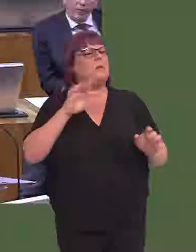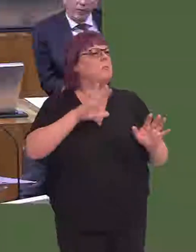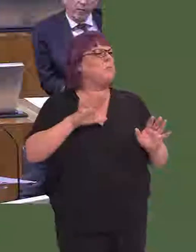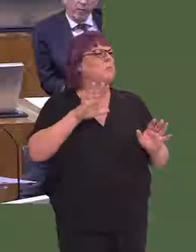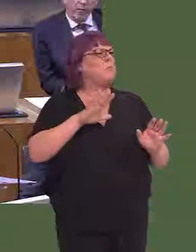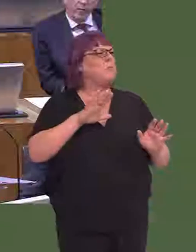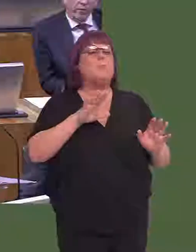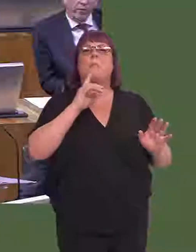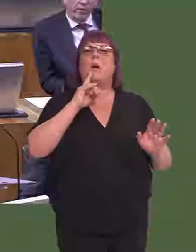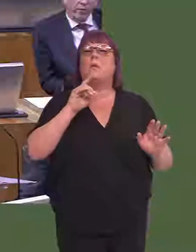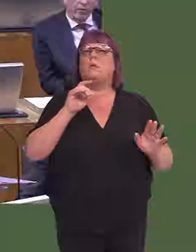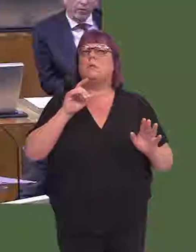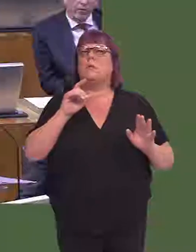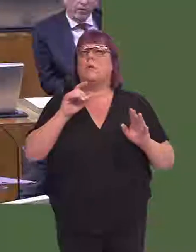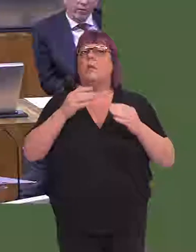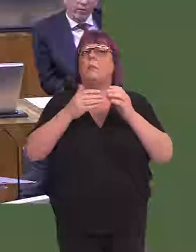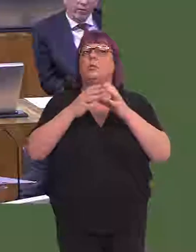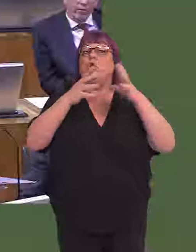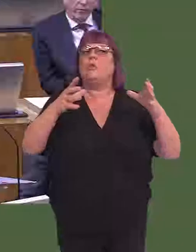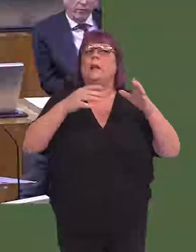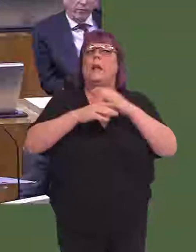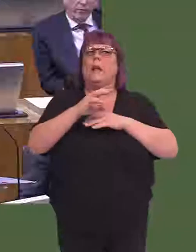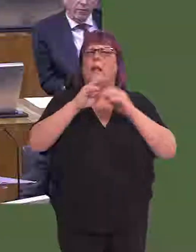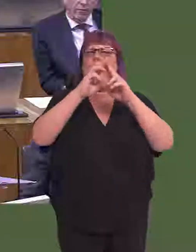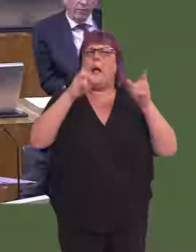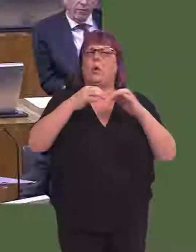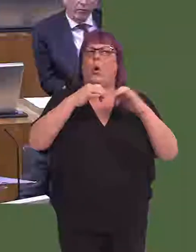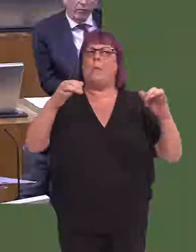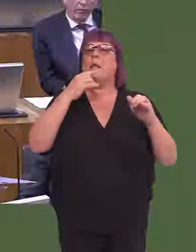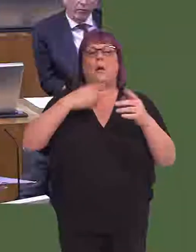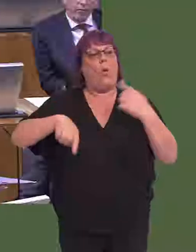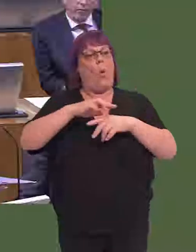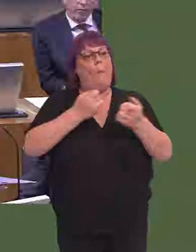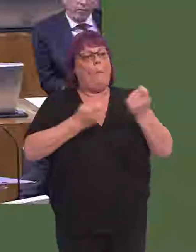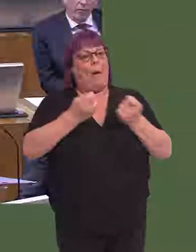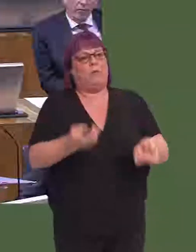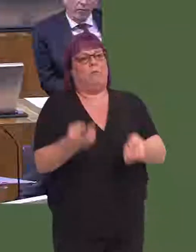the situation would be different if they had a majority of 100 in the House of Commonsó'All powers will come to us.